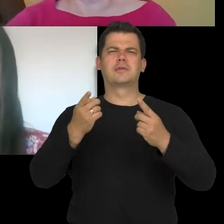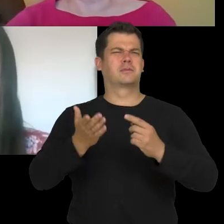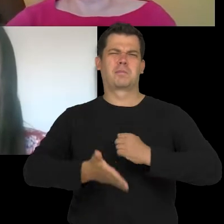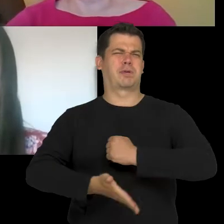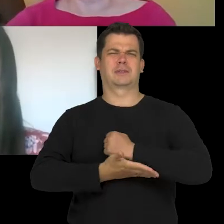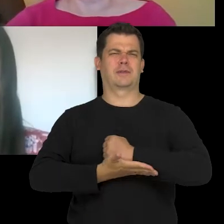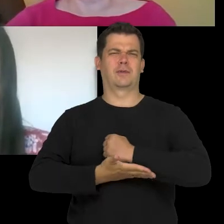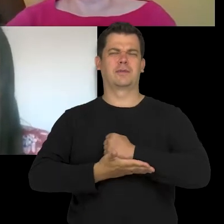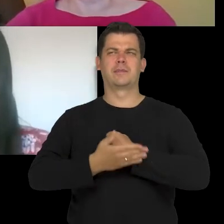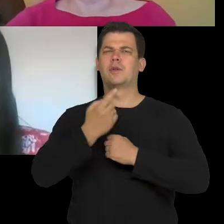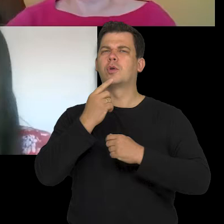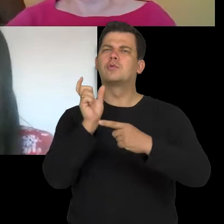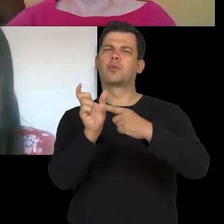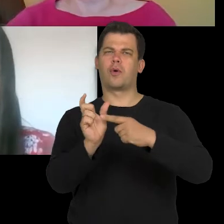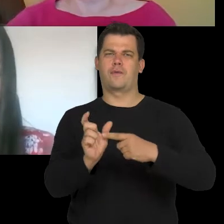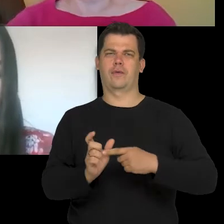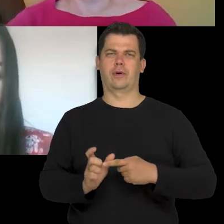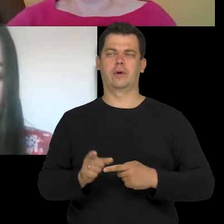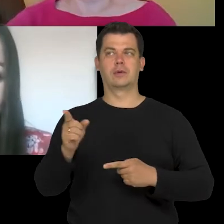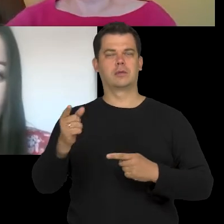because it's about the basic terminology and ideas.